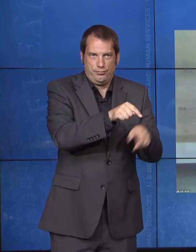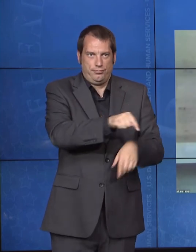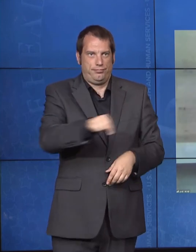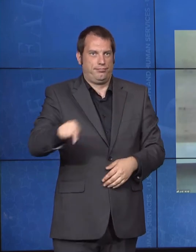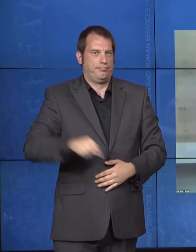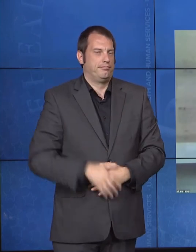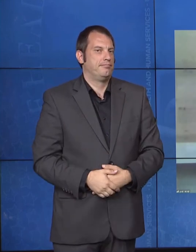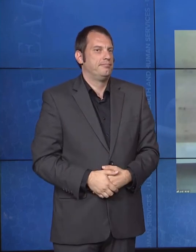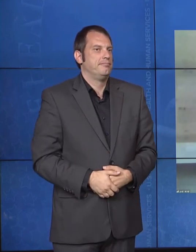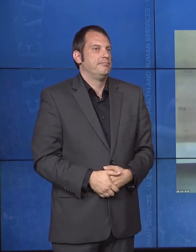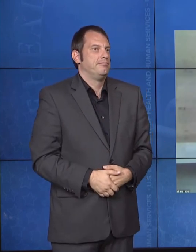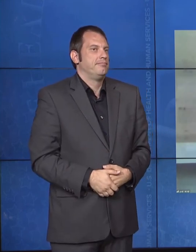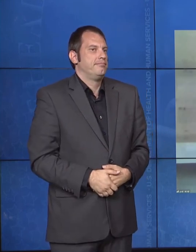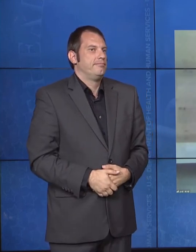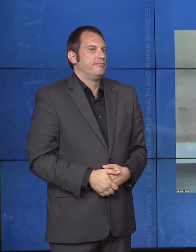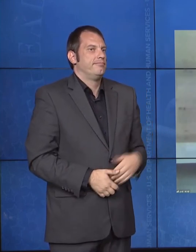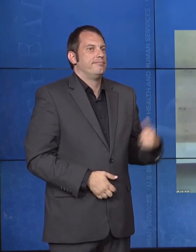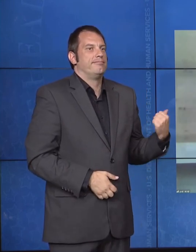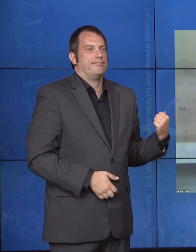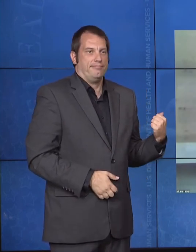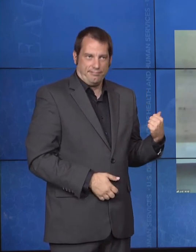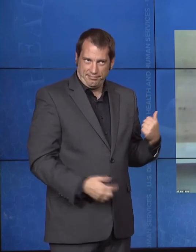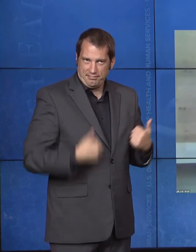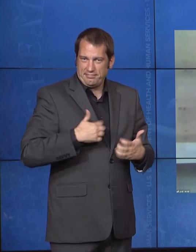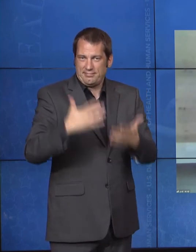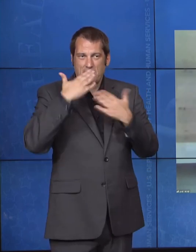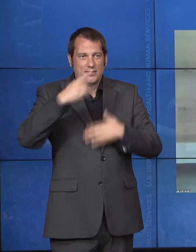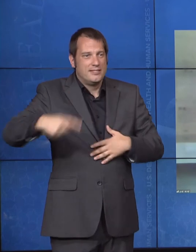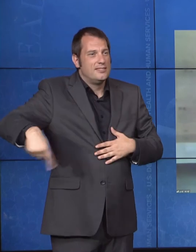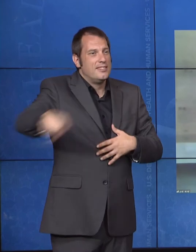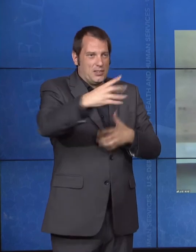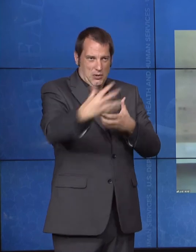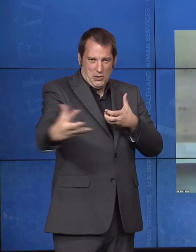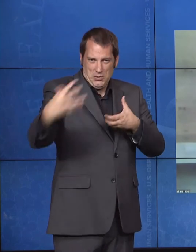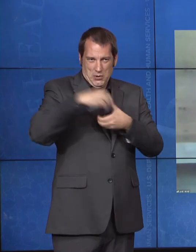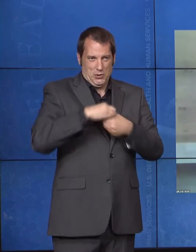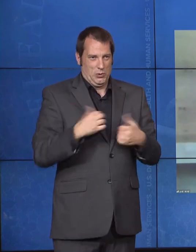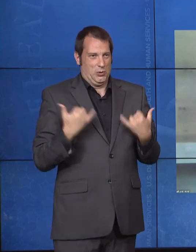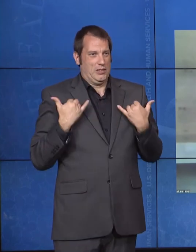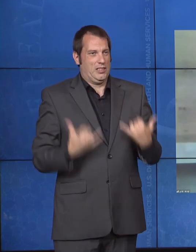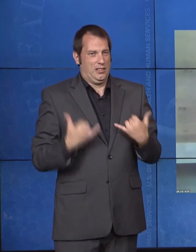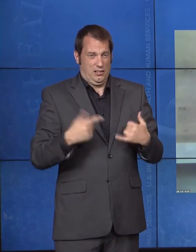not just for joining us today for this important conversation and this milestone achievement.